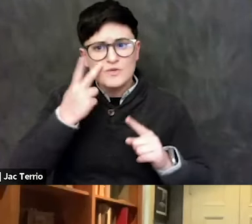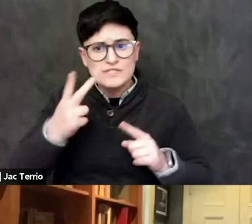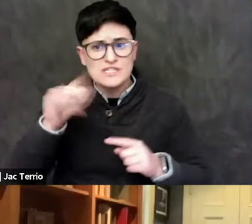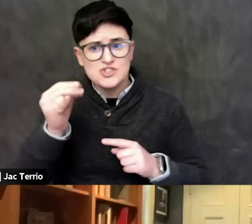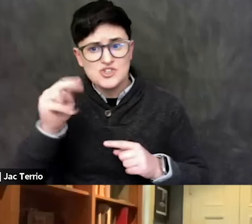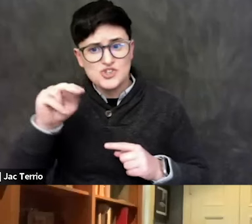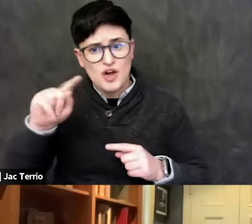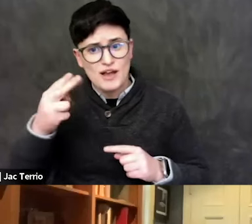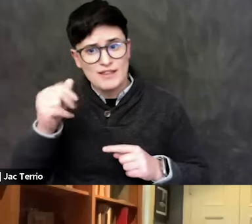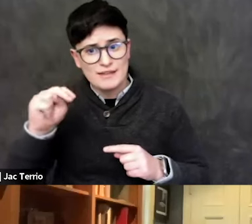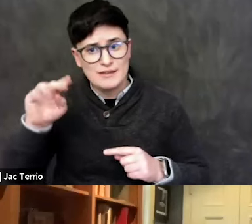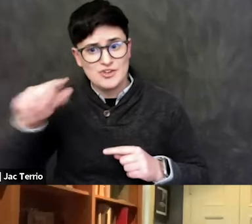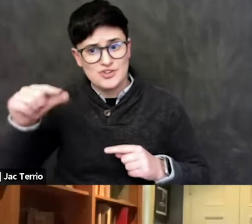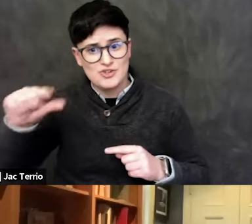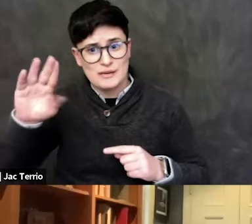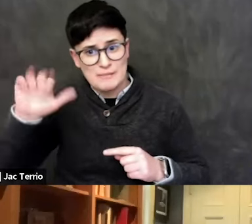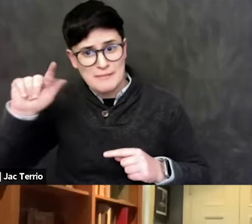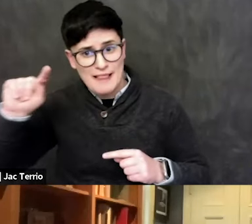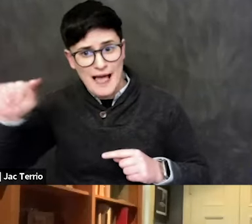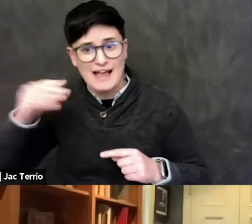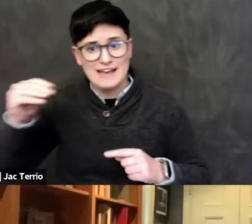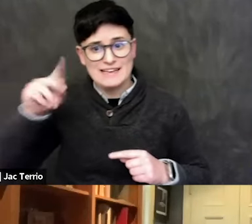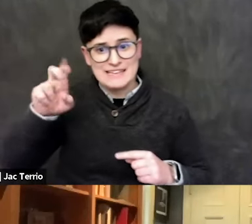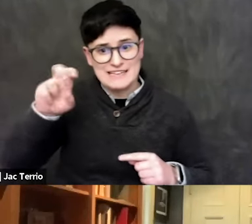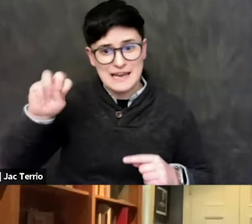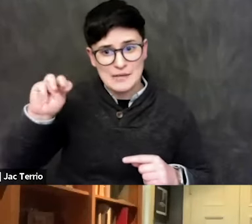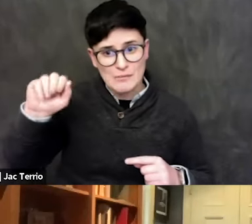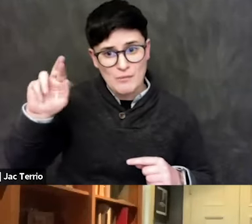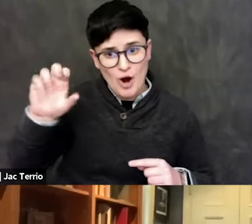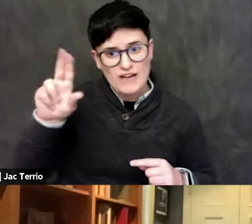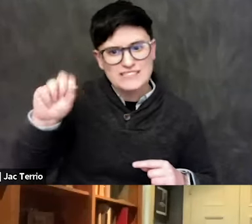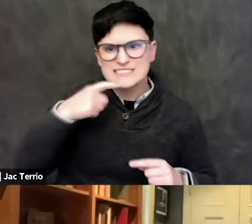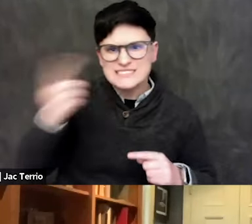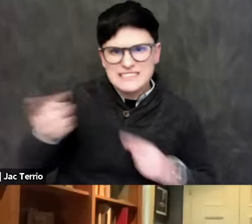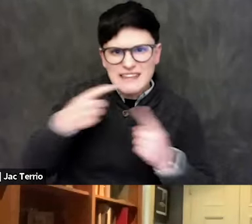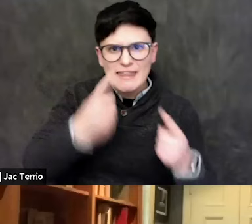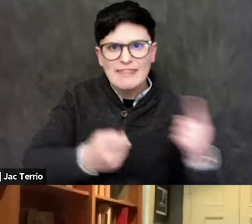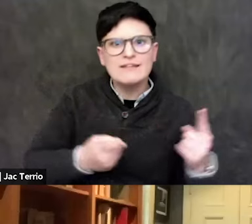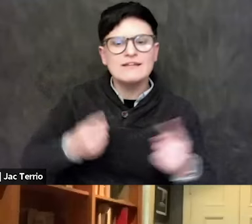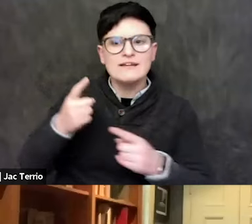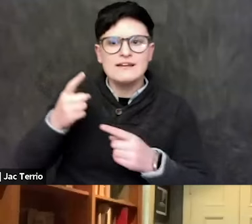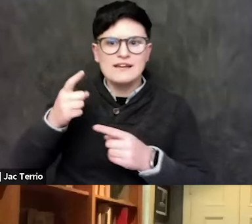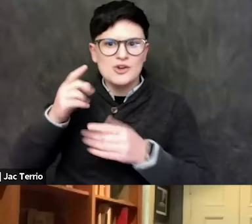and Ken Marcus telling universities to go investigate your DeSantis kicking off SJP groups.